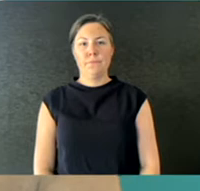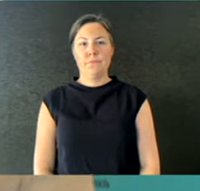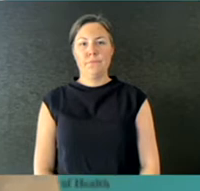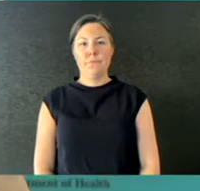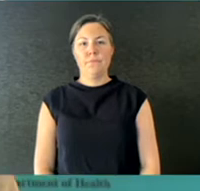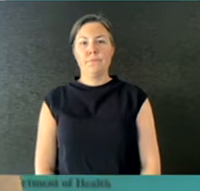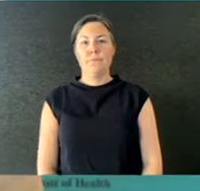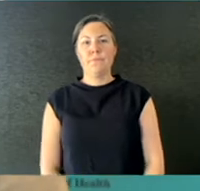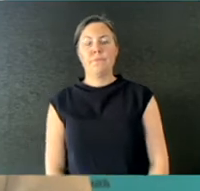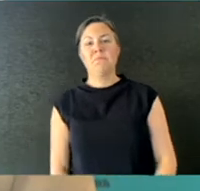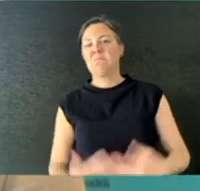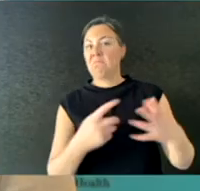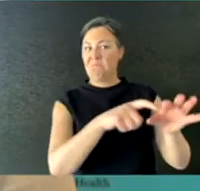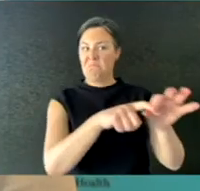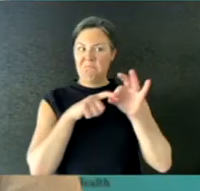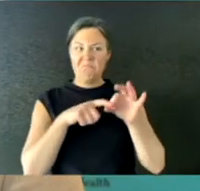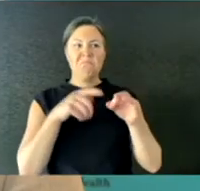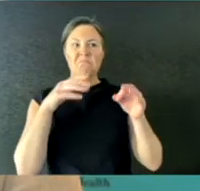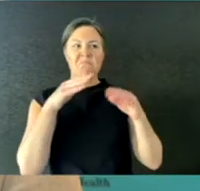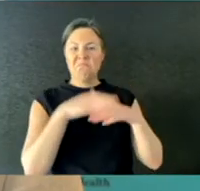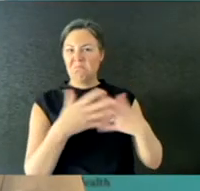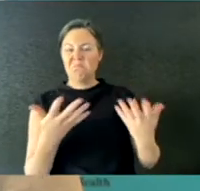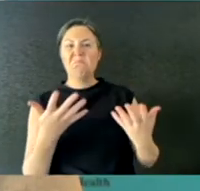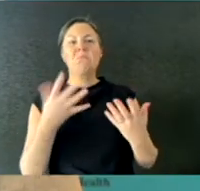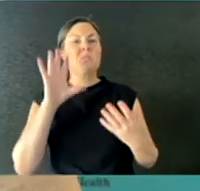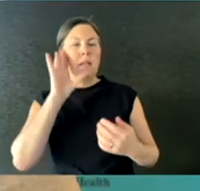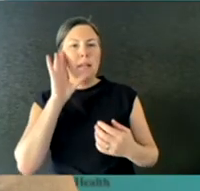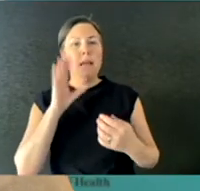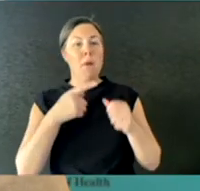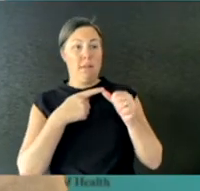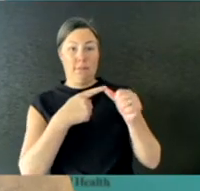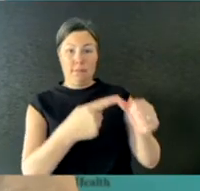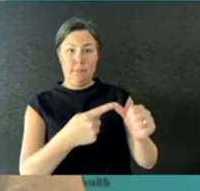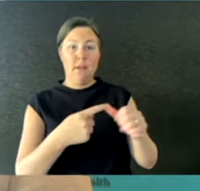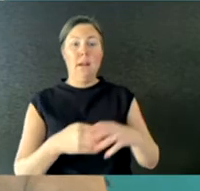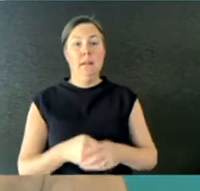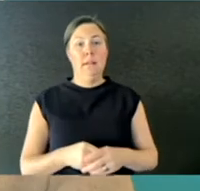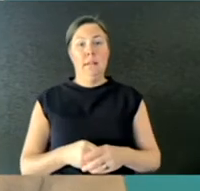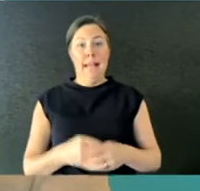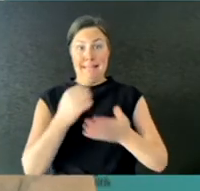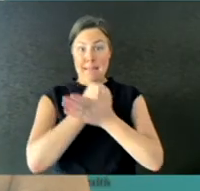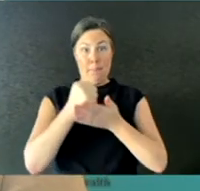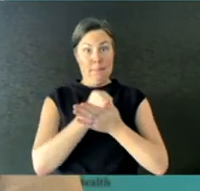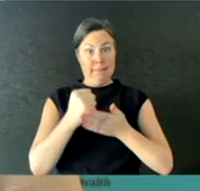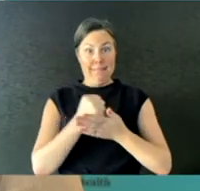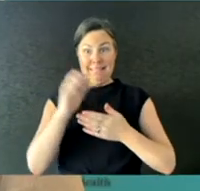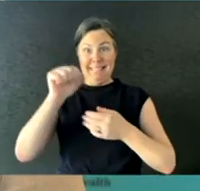Well, I think once again where the numbers are encouraging, we still have to see what they do in the coming days.